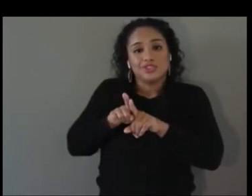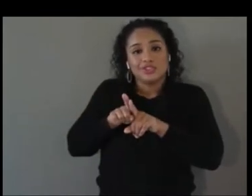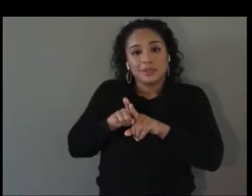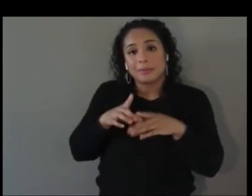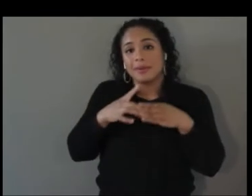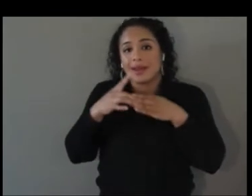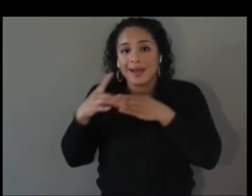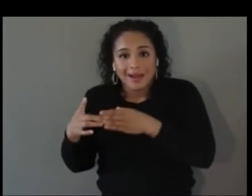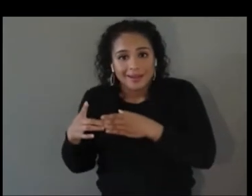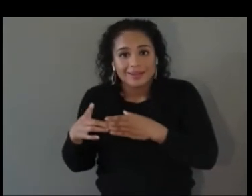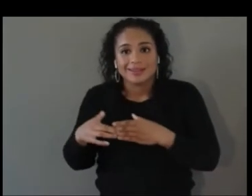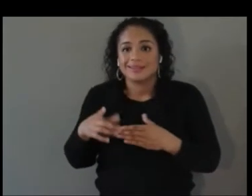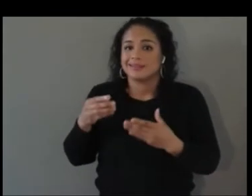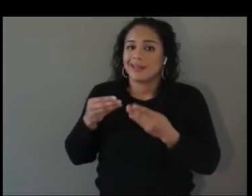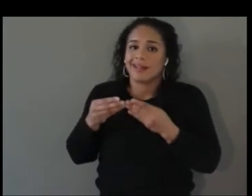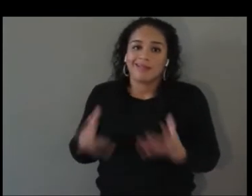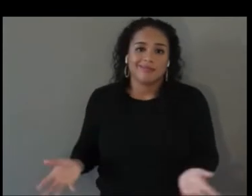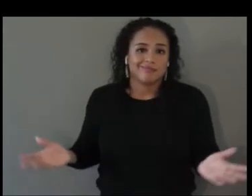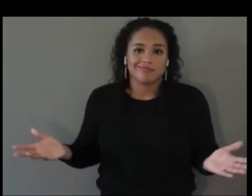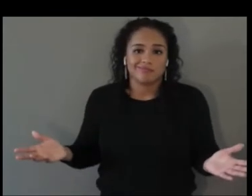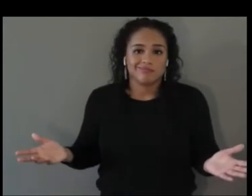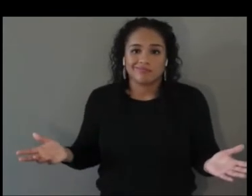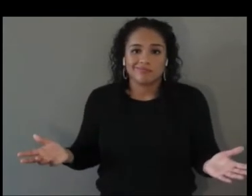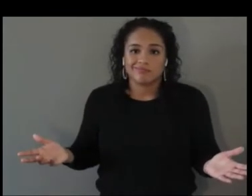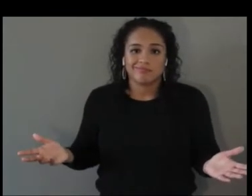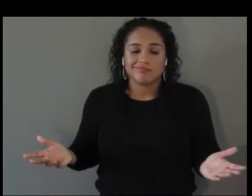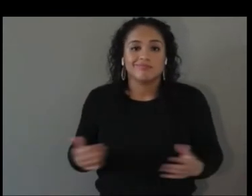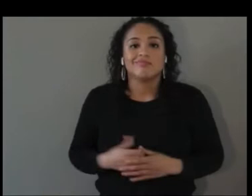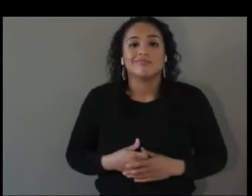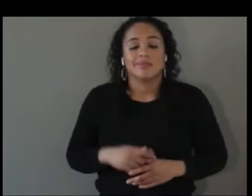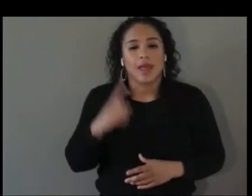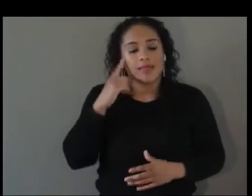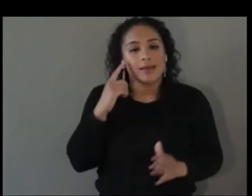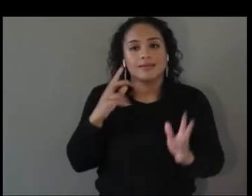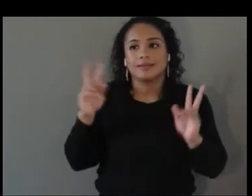You know, I think one of the consistent themes that I’ve been hearing today at this wonderful